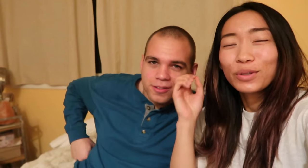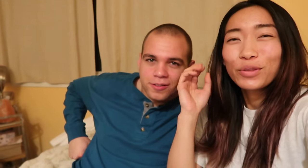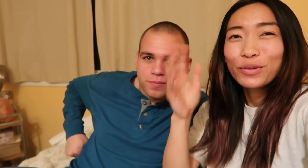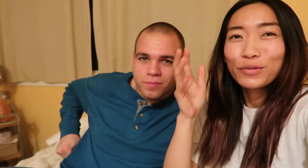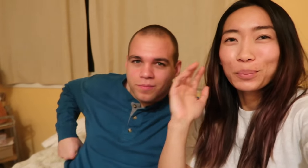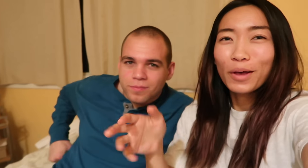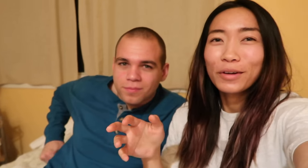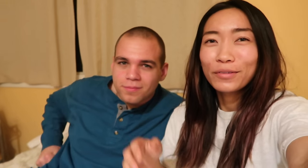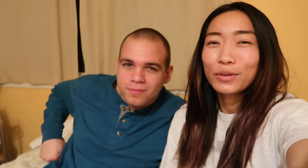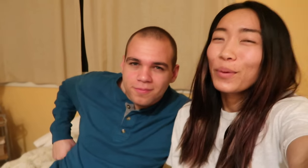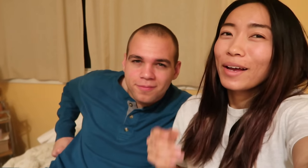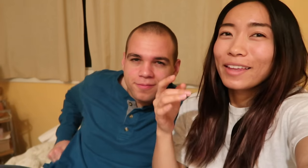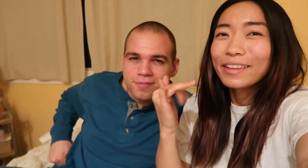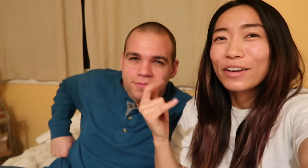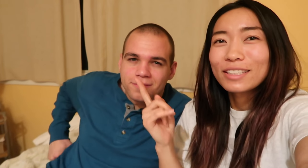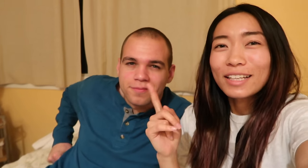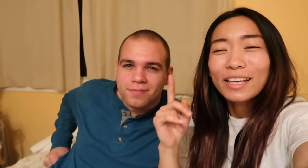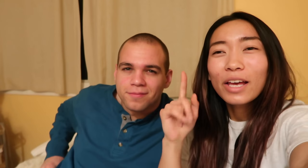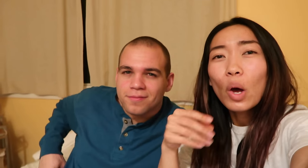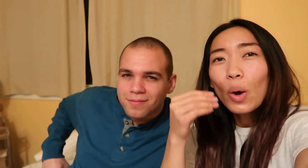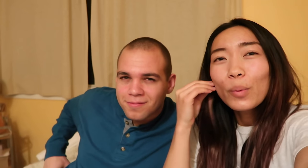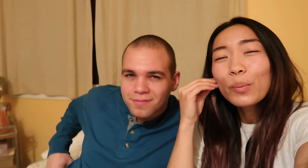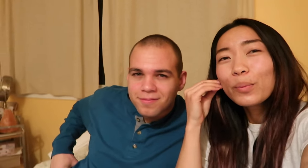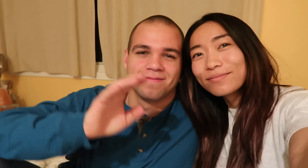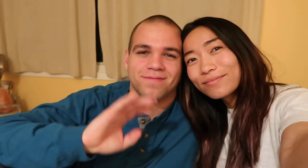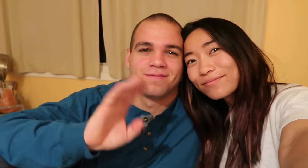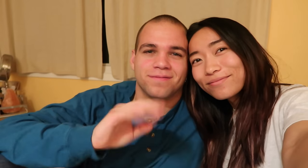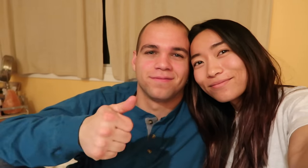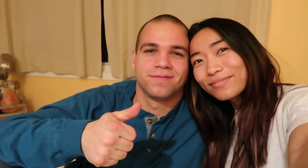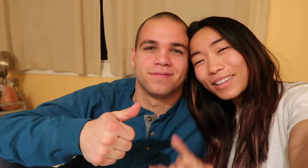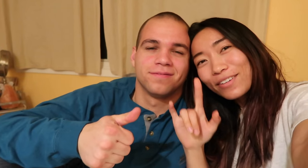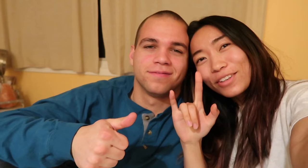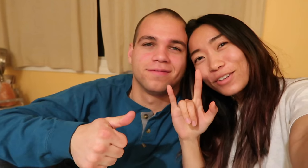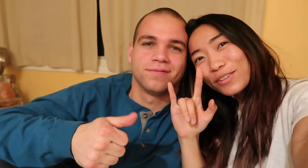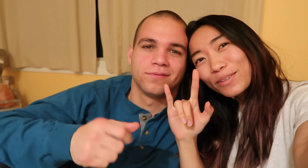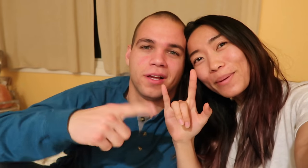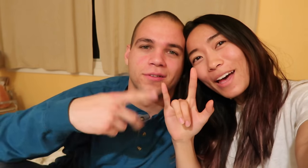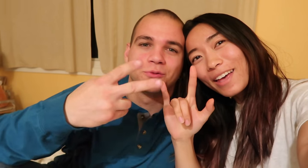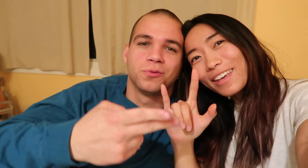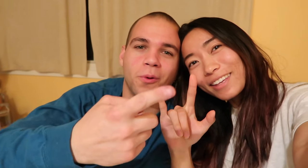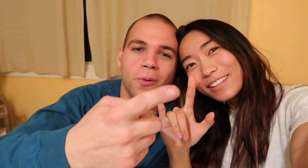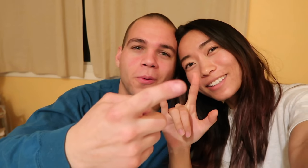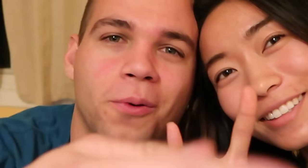so we threw around the football and now hes gonna go home love you! Sign Duo OUT!